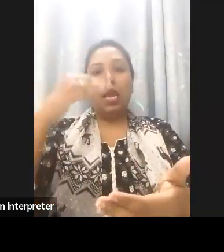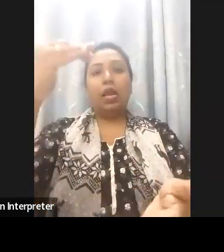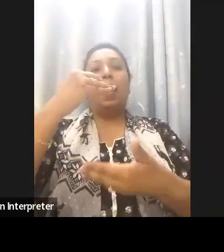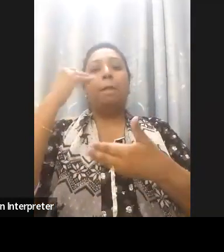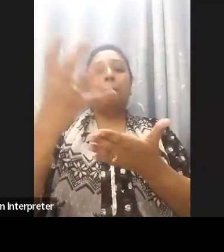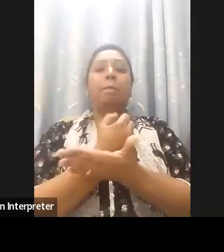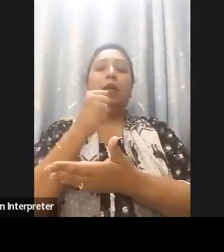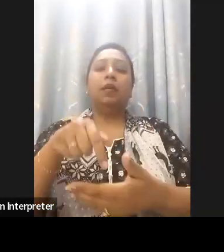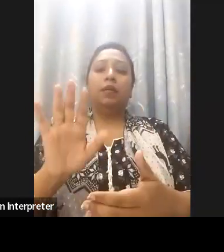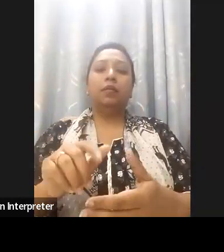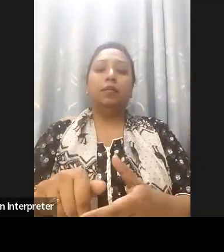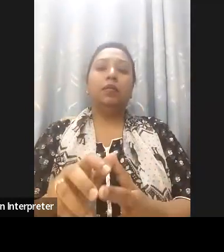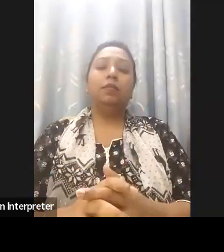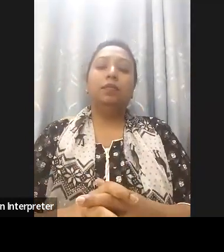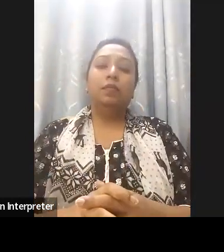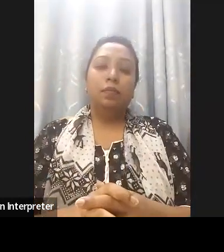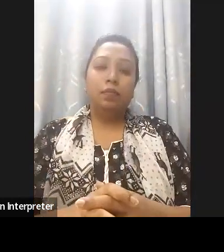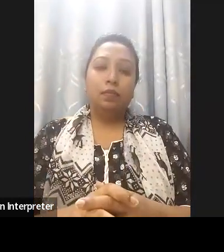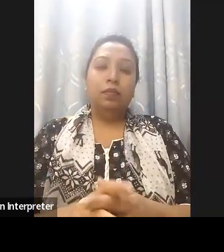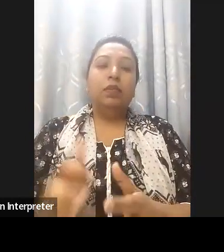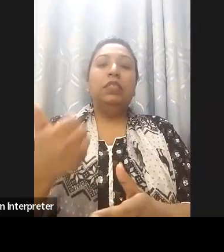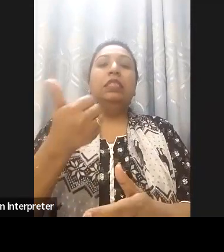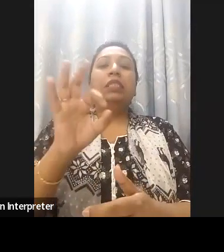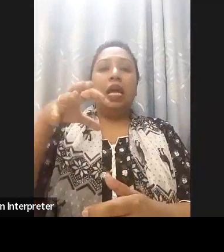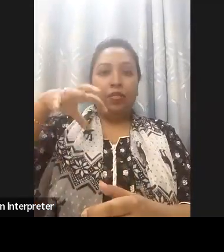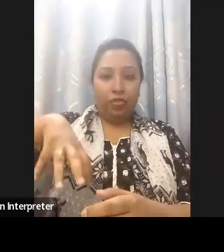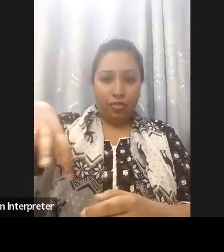brought together about 60 countries and international organizations who share and